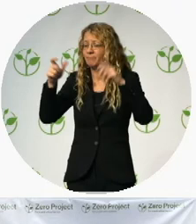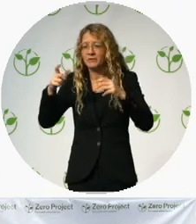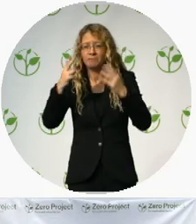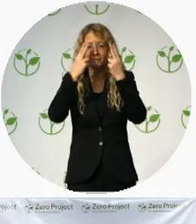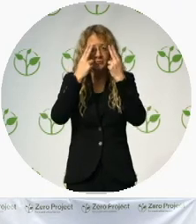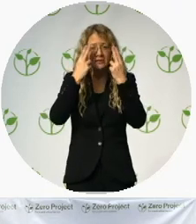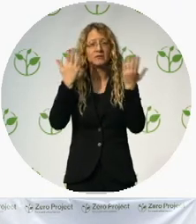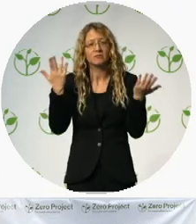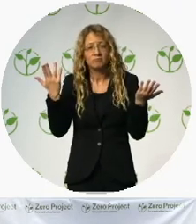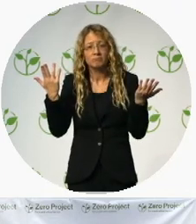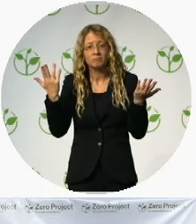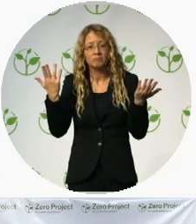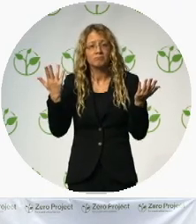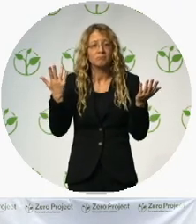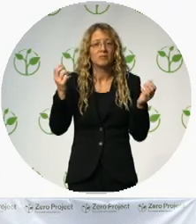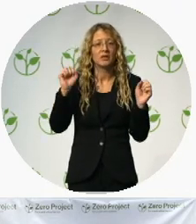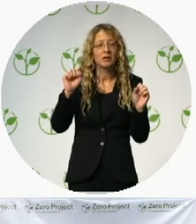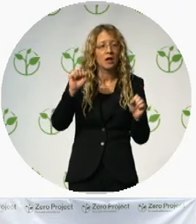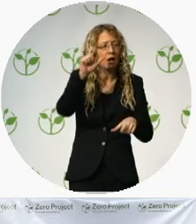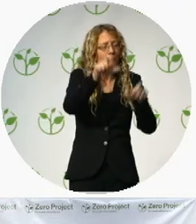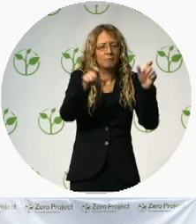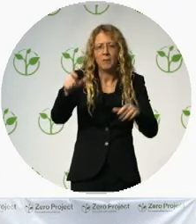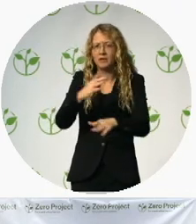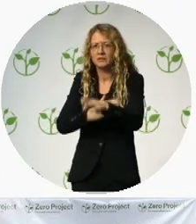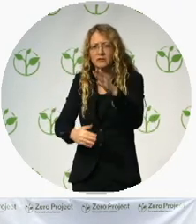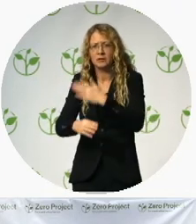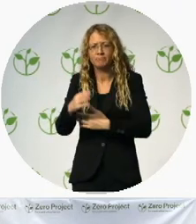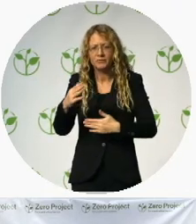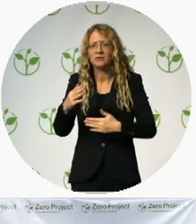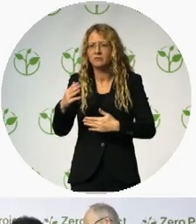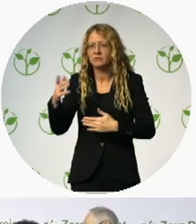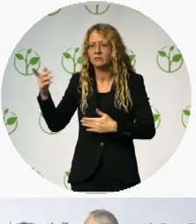The organization has developed “Flashsonar”, a technique that helps the visually impaired ...